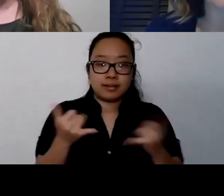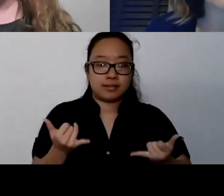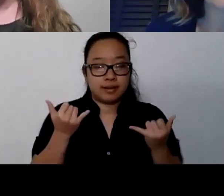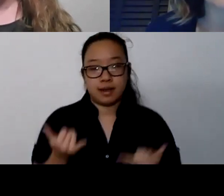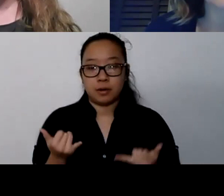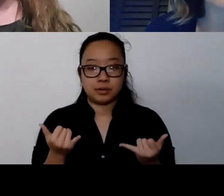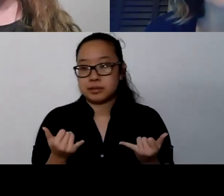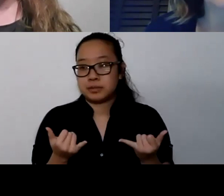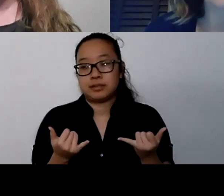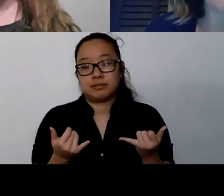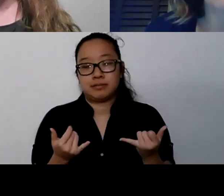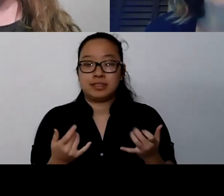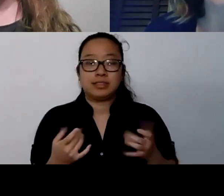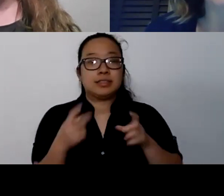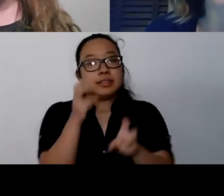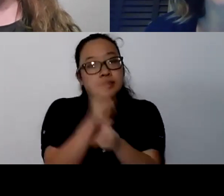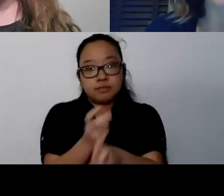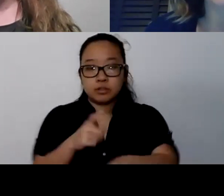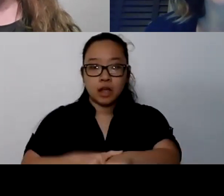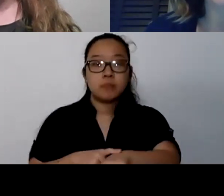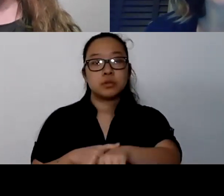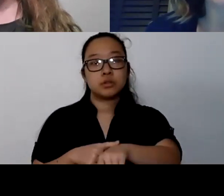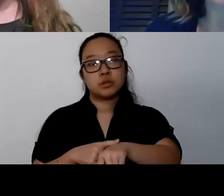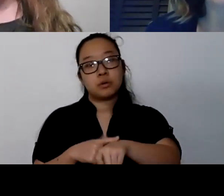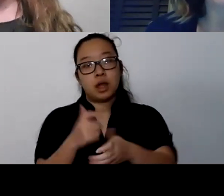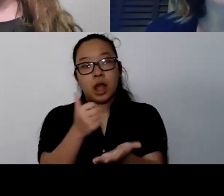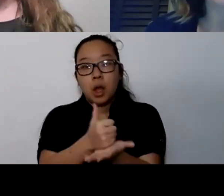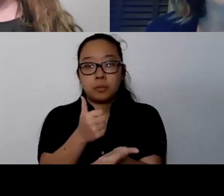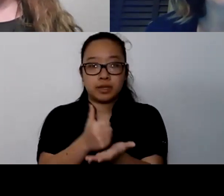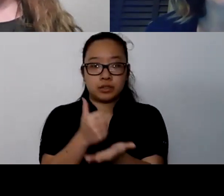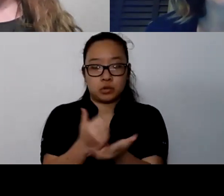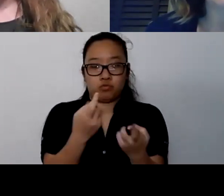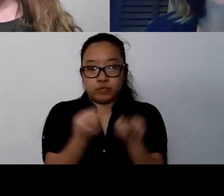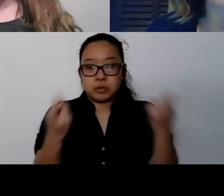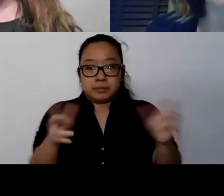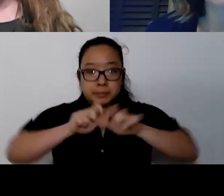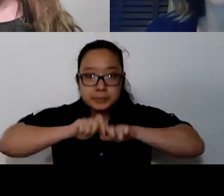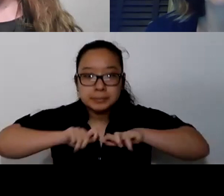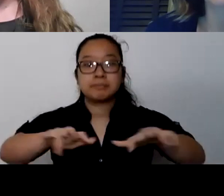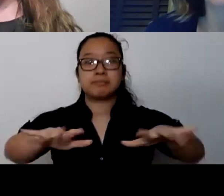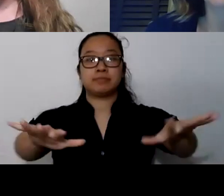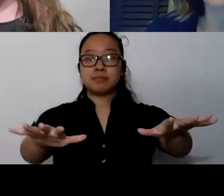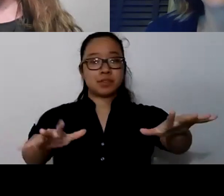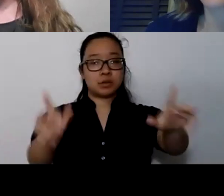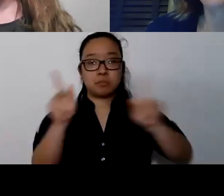So helping to scatter these resources to people who are most in need of them